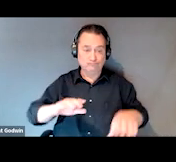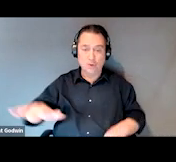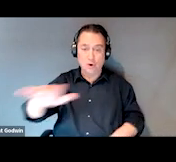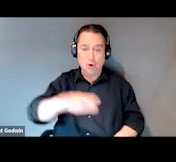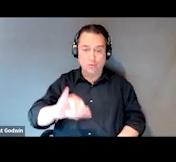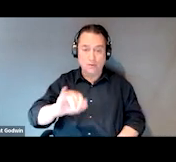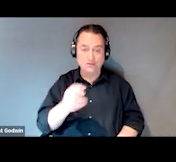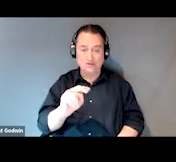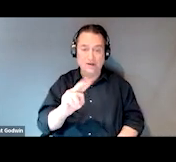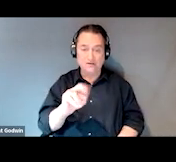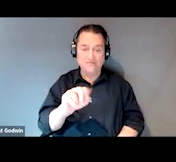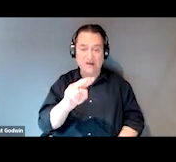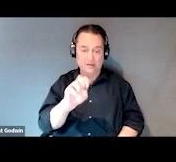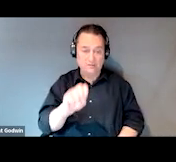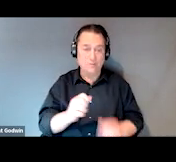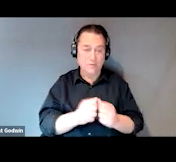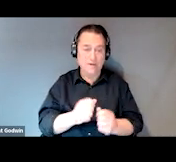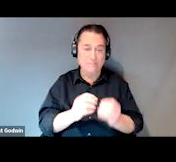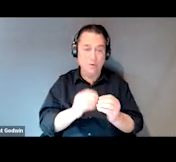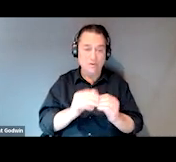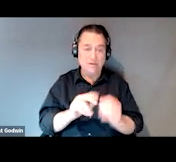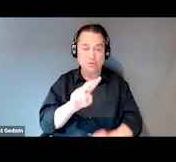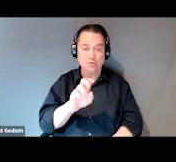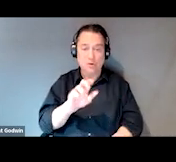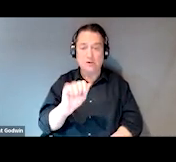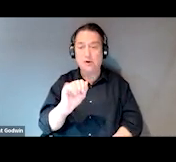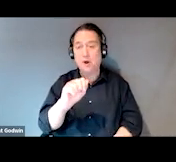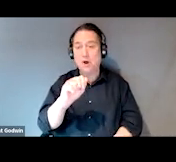through our housing program with over 200 apartments throughout the county.